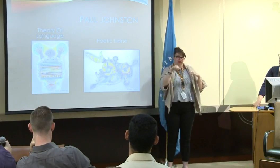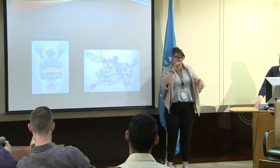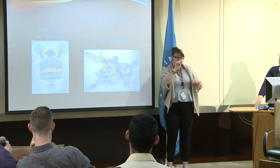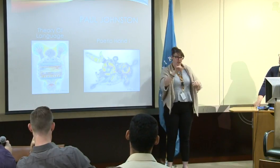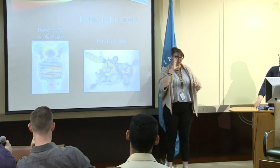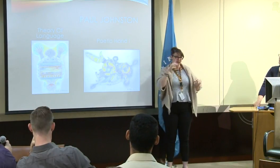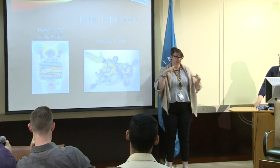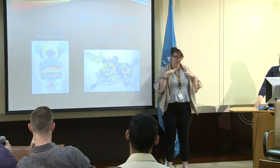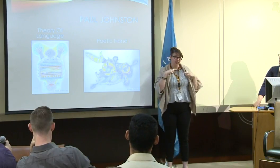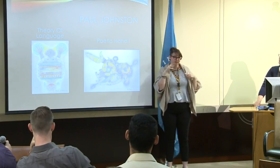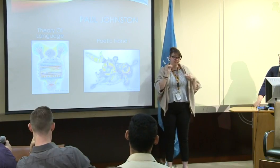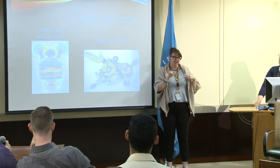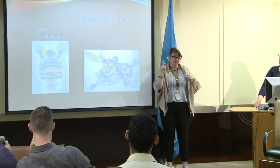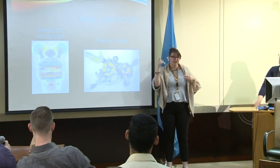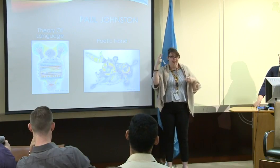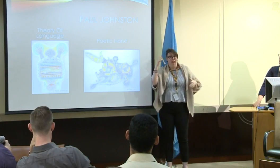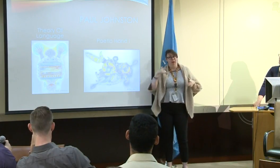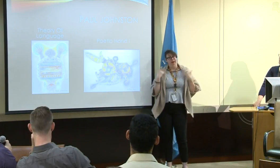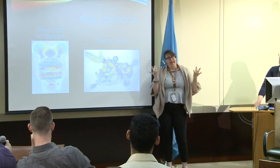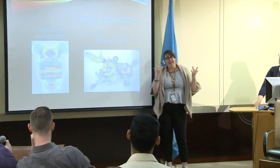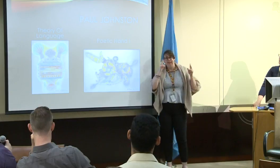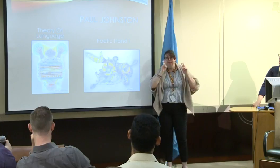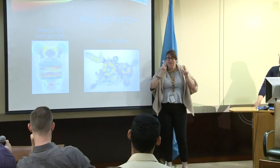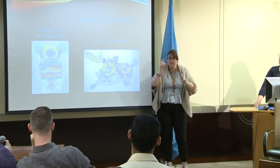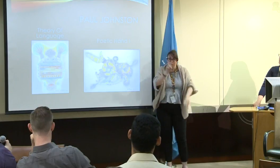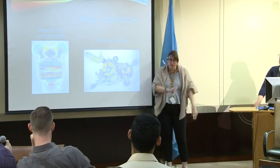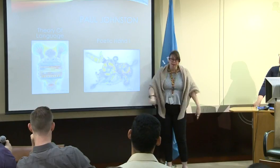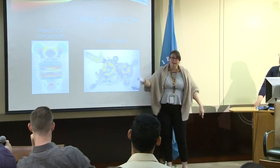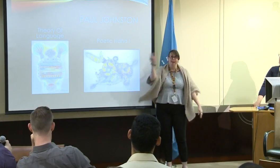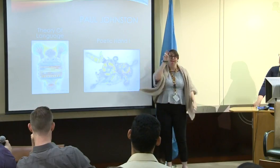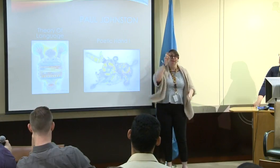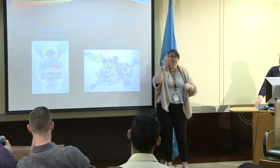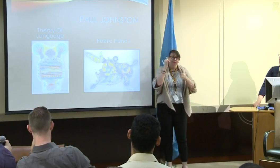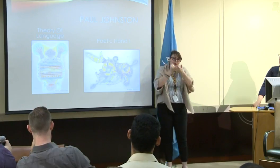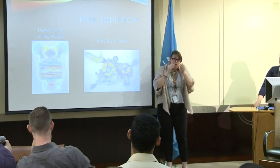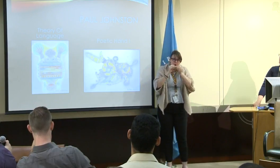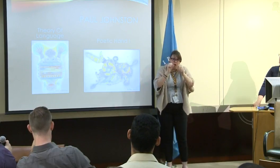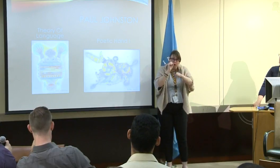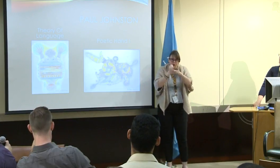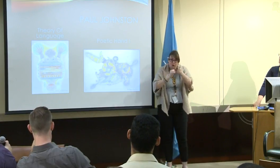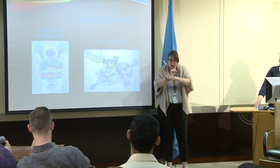And he'll be retiring this May, and he is thrilled to start travelling